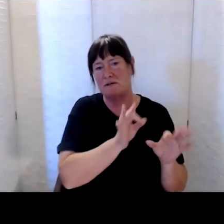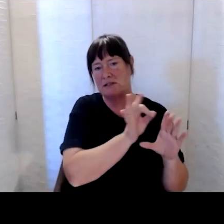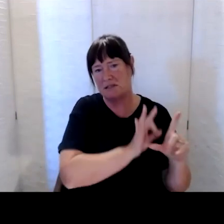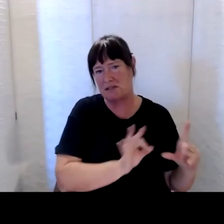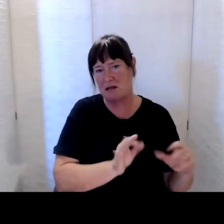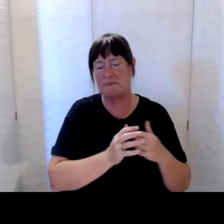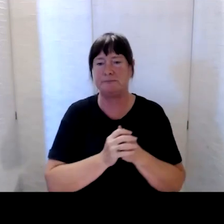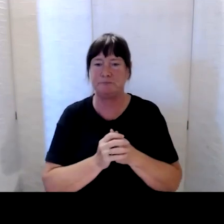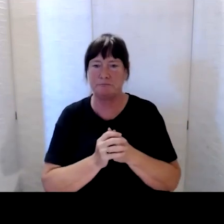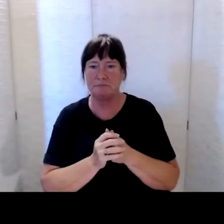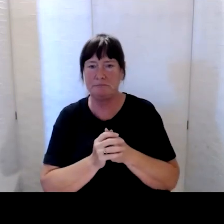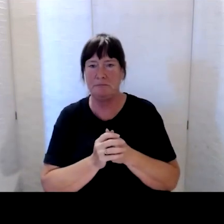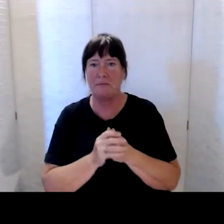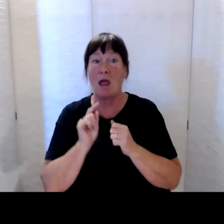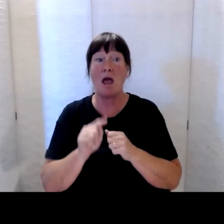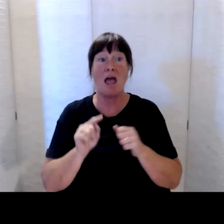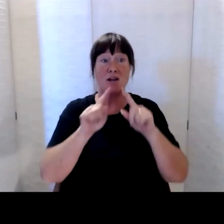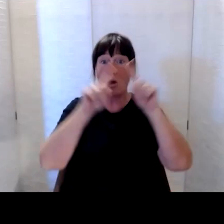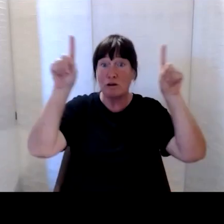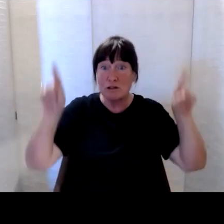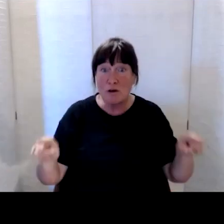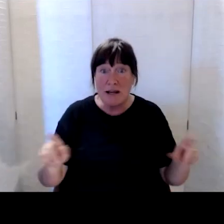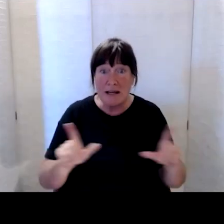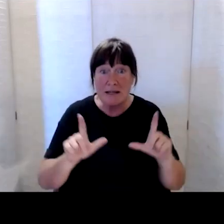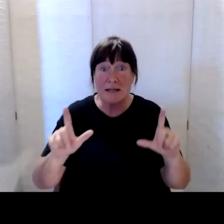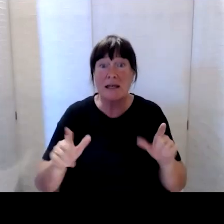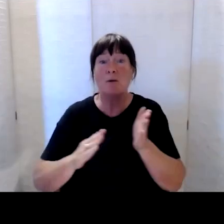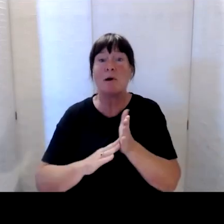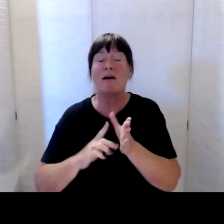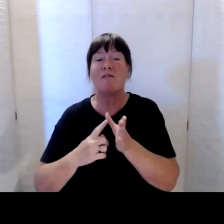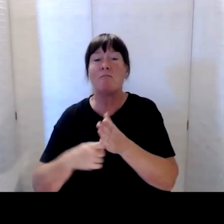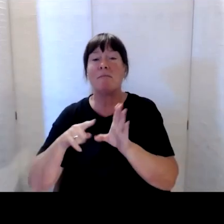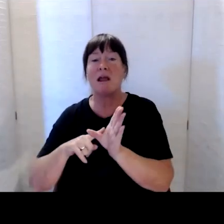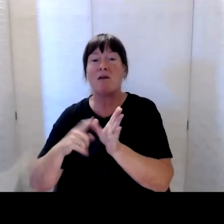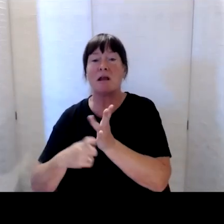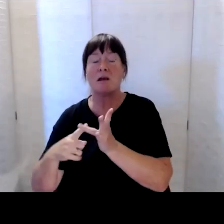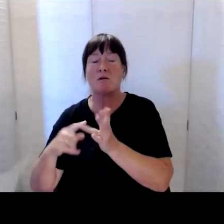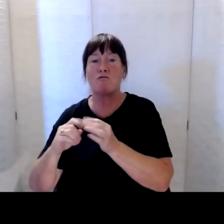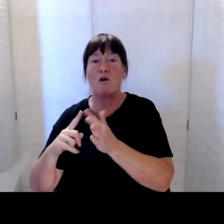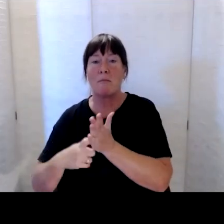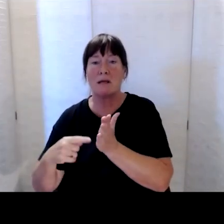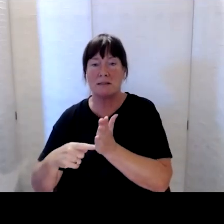And on screen, we’re also joined by Mary Roberts, the manager of the Hawke’s Bay NASC,